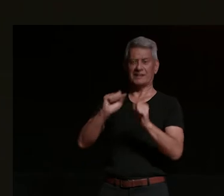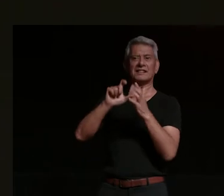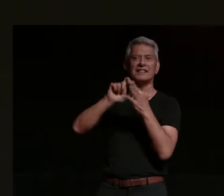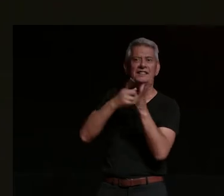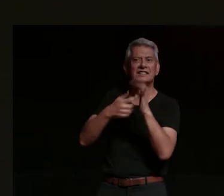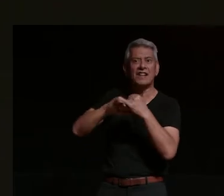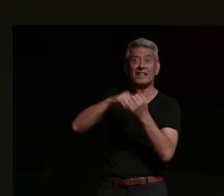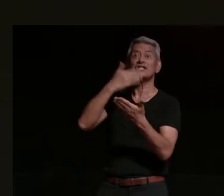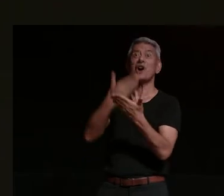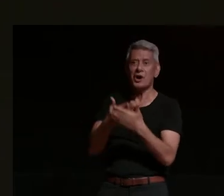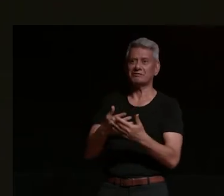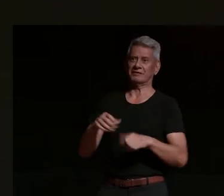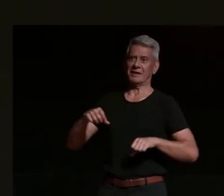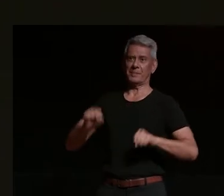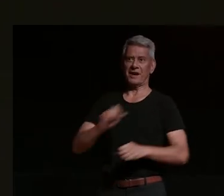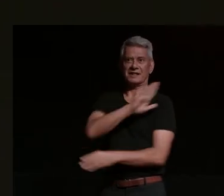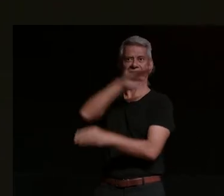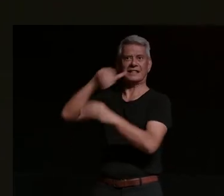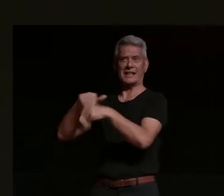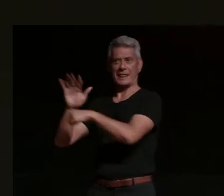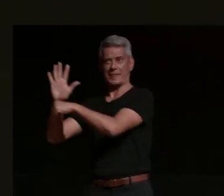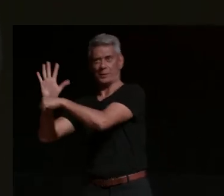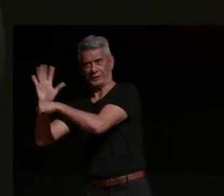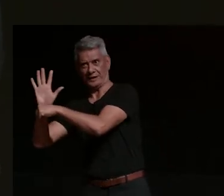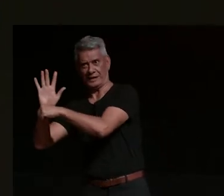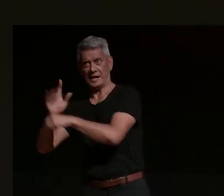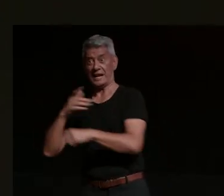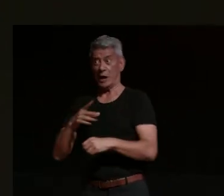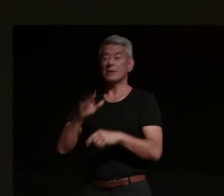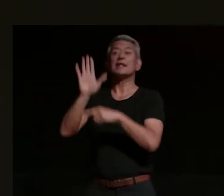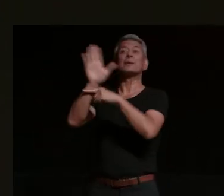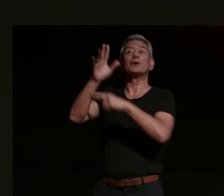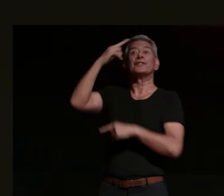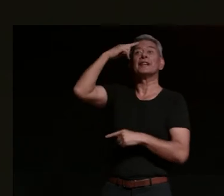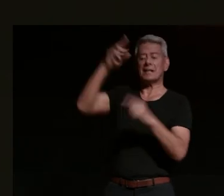if you ever have the opportunity to see the mule which was clint eastwood both started and directed